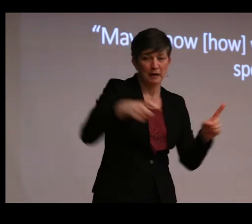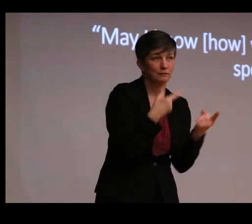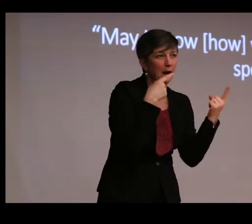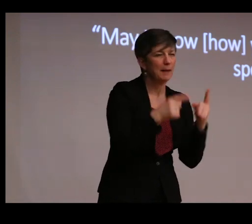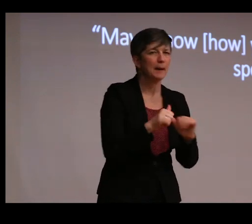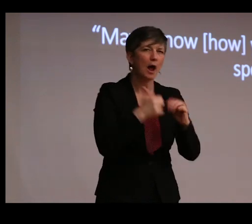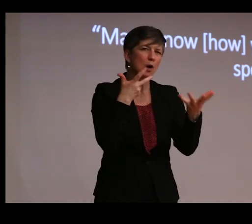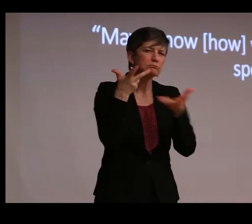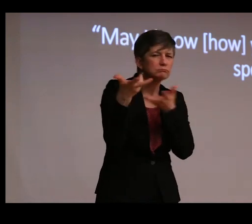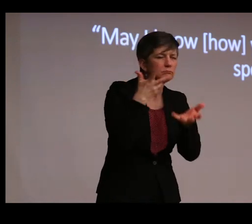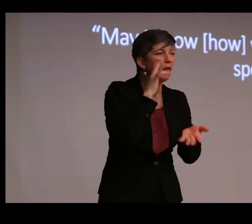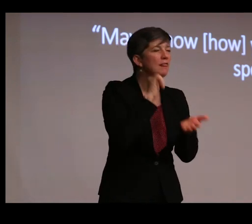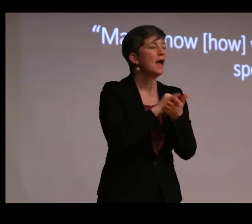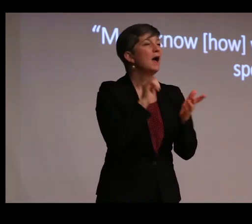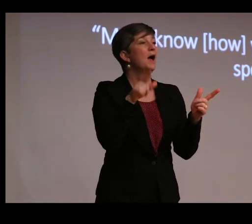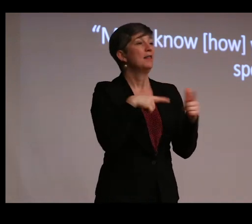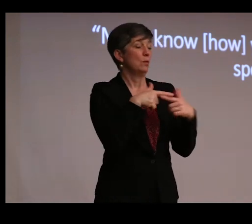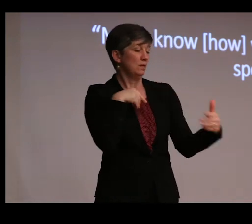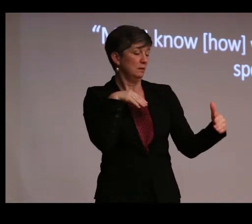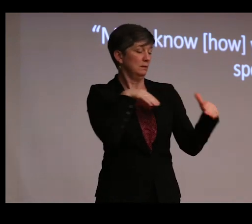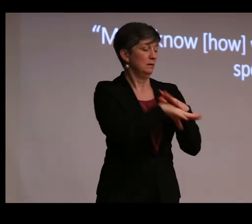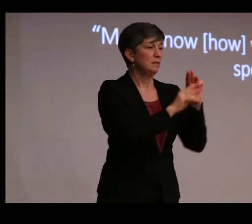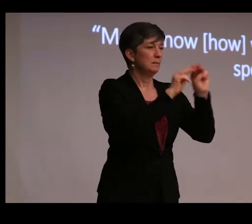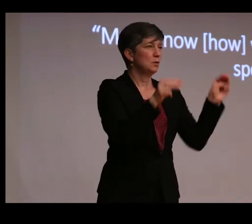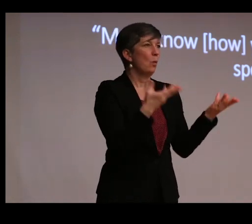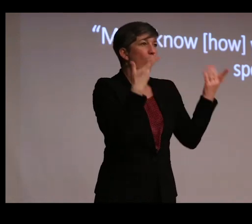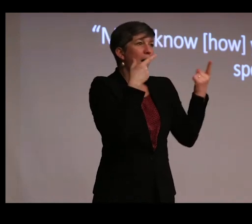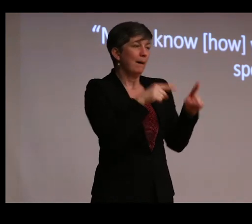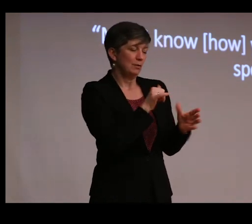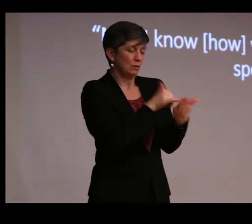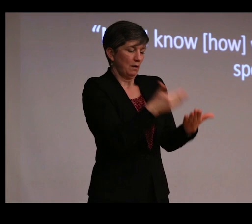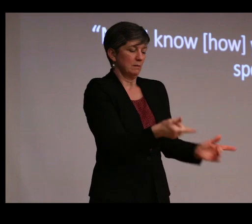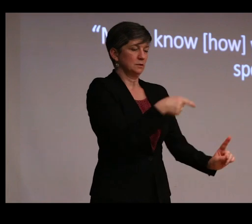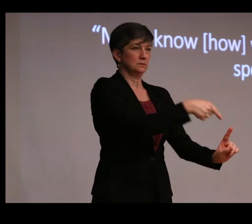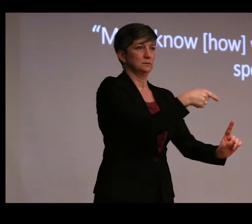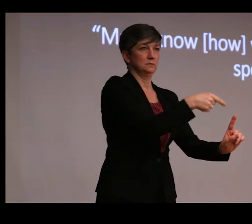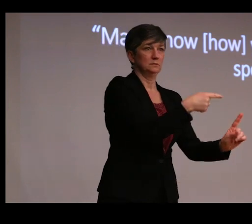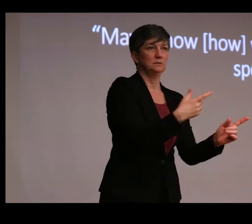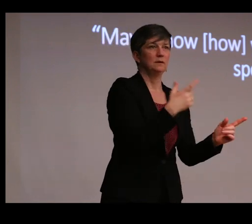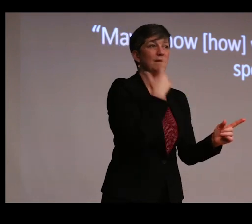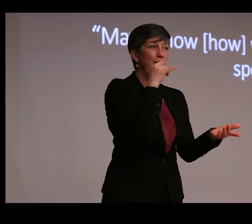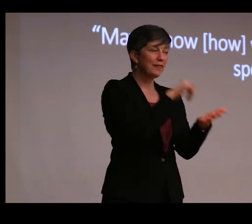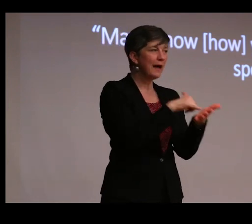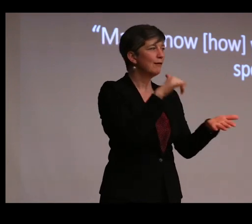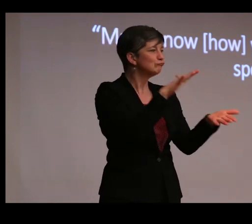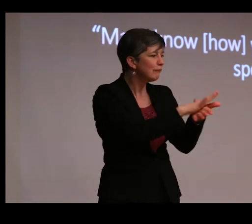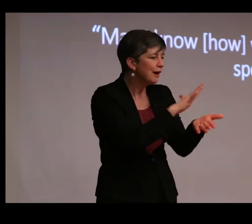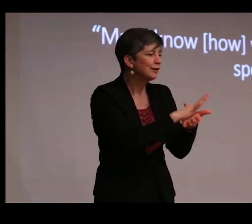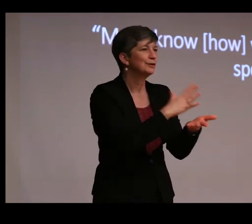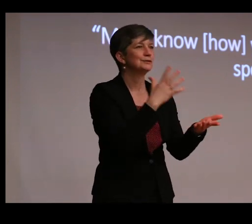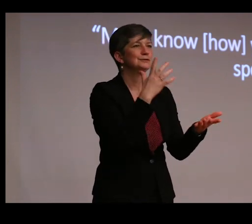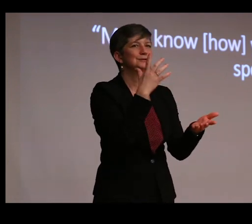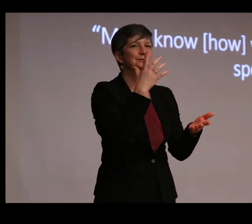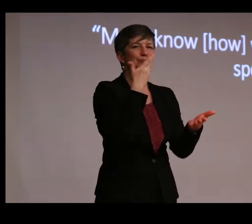and what happens to objects once they enter the museum space. And for this, we need paperwork, records, receipts.